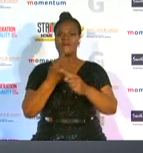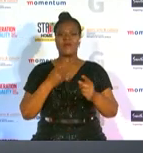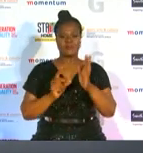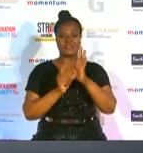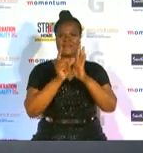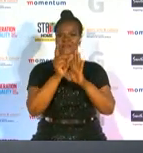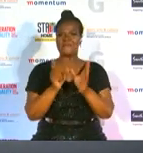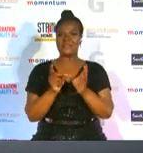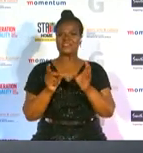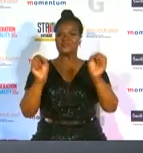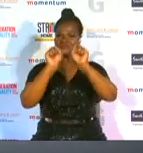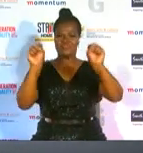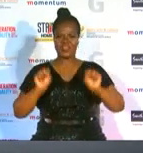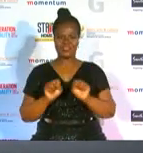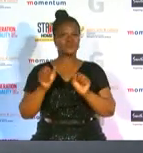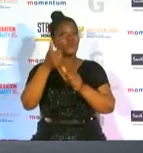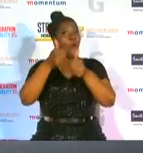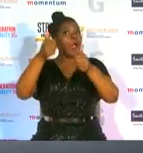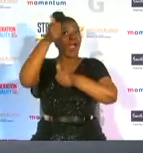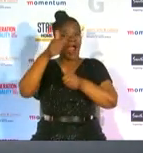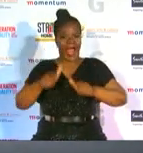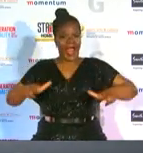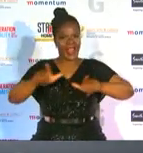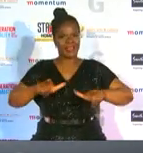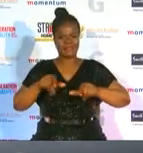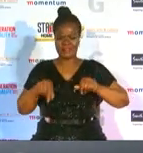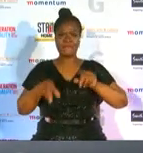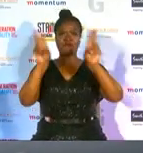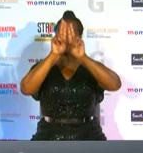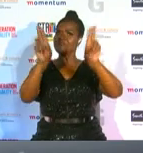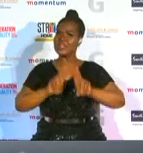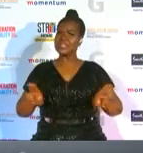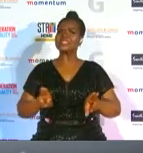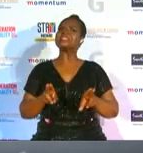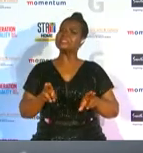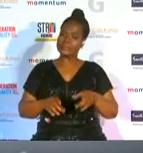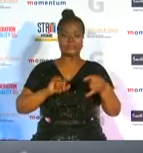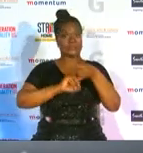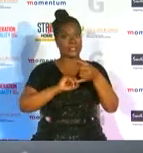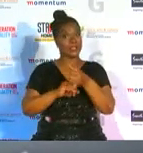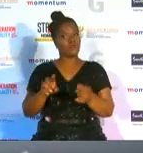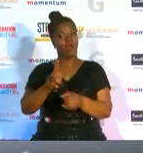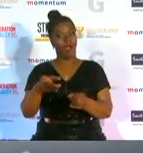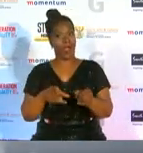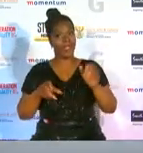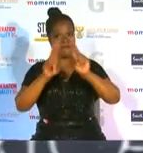to the elite level the federation has set the standard for other federations